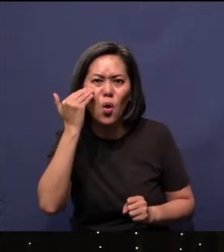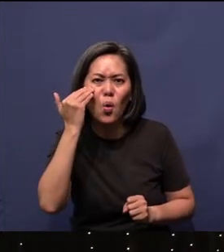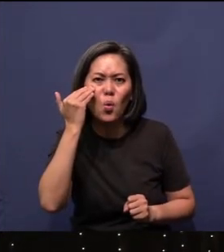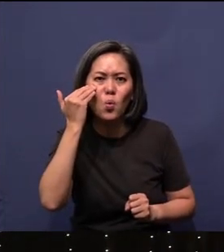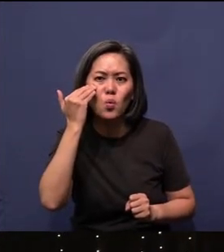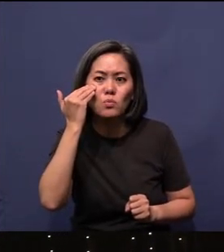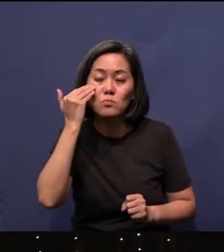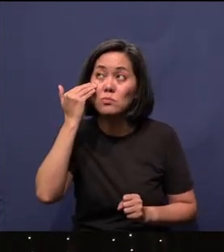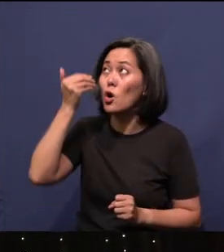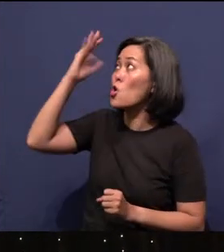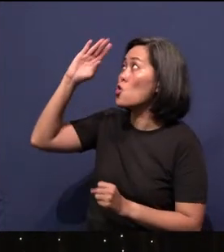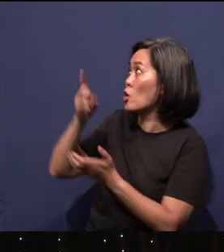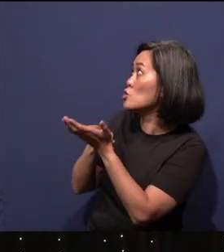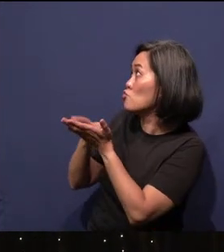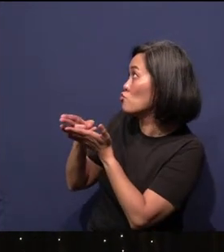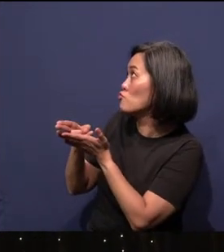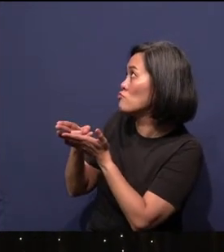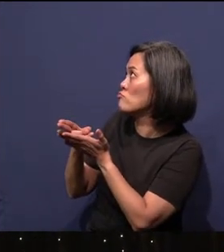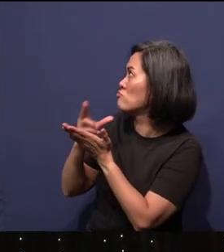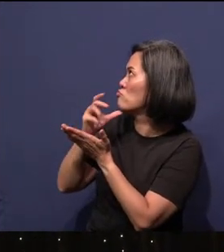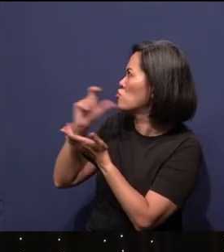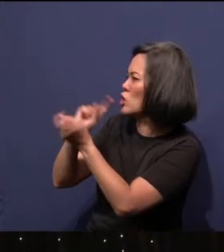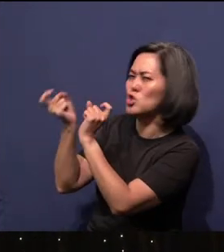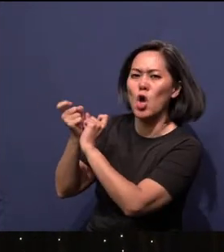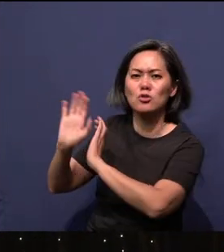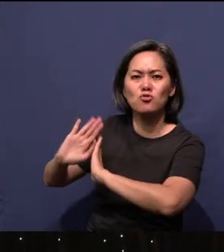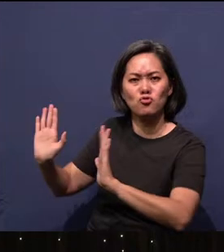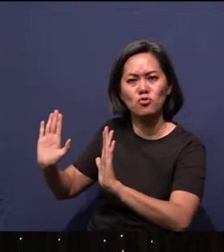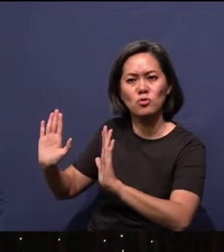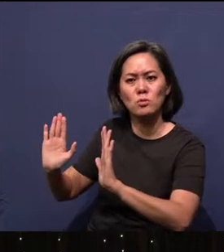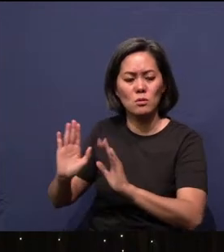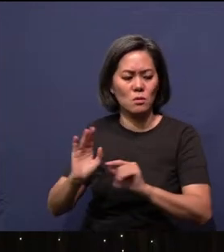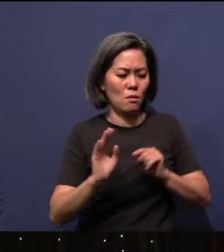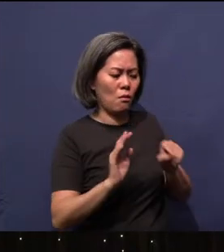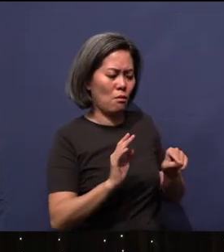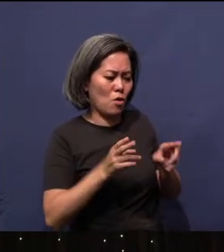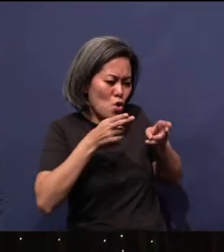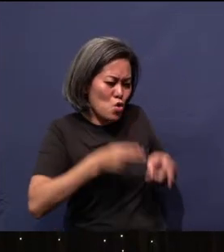about God that does not change in time with human thoughts that are transient?